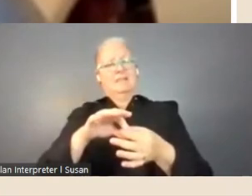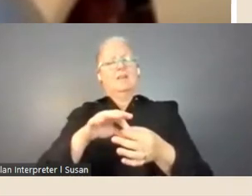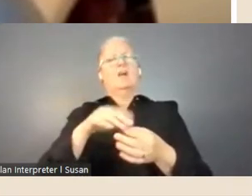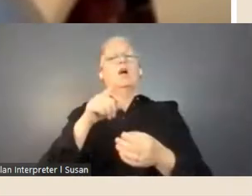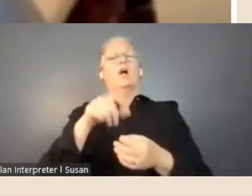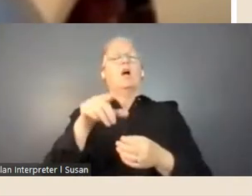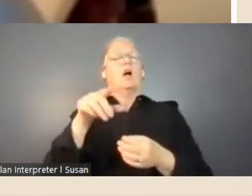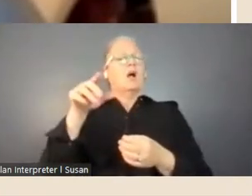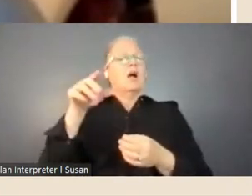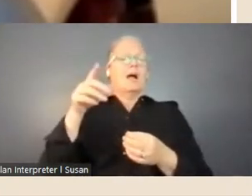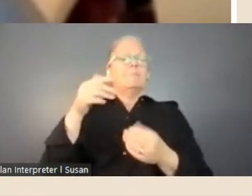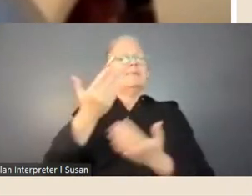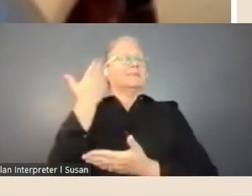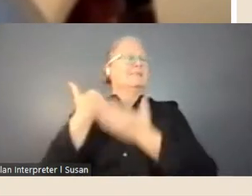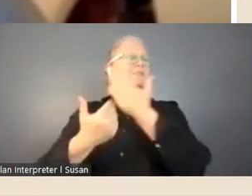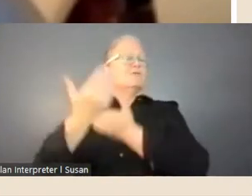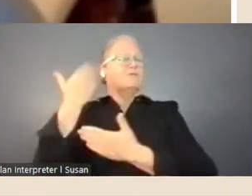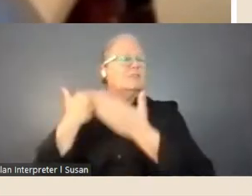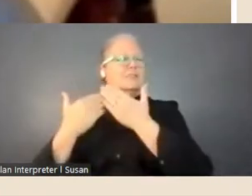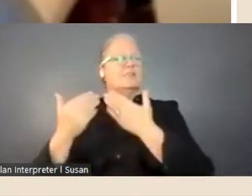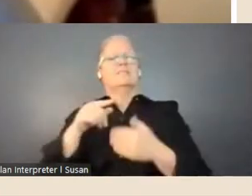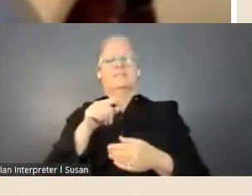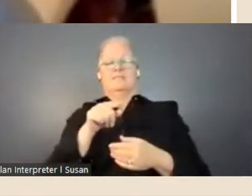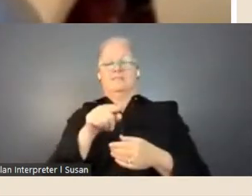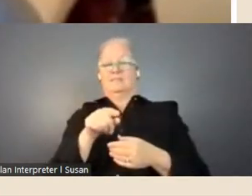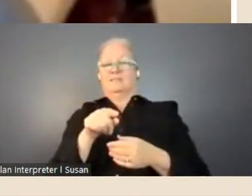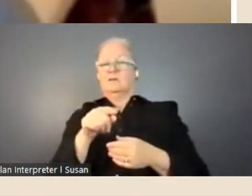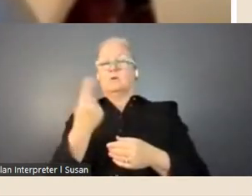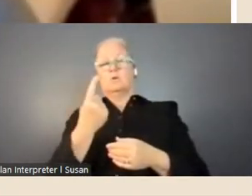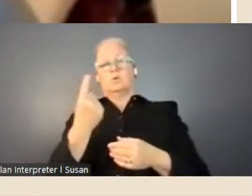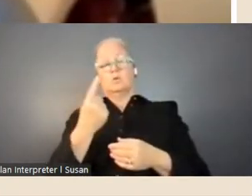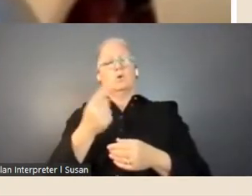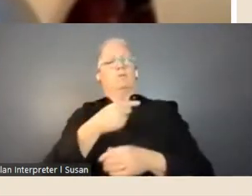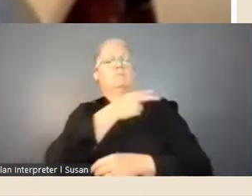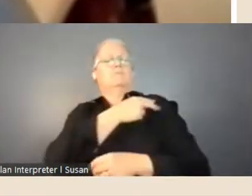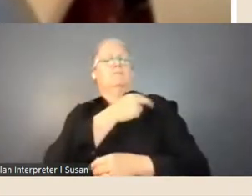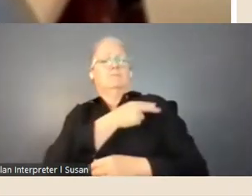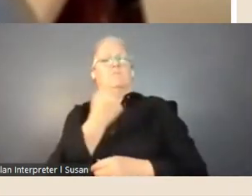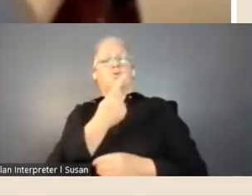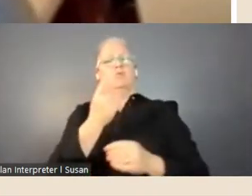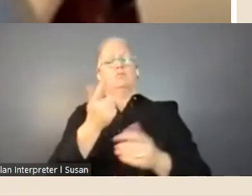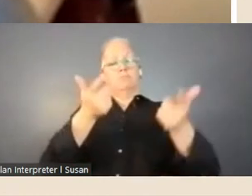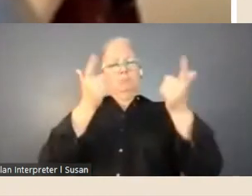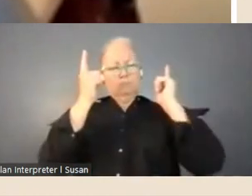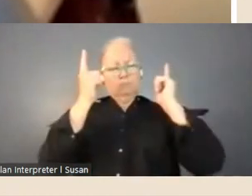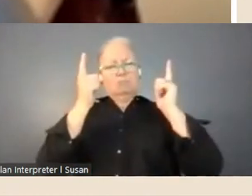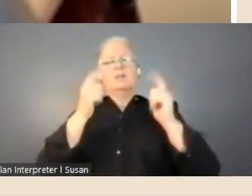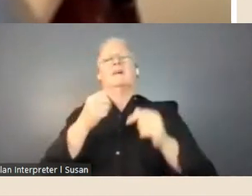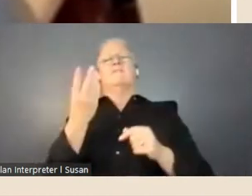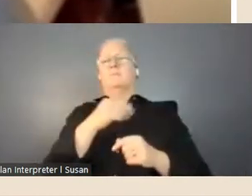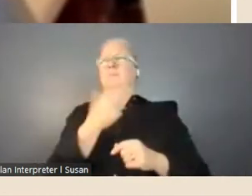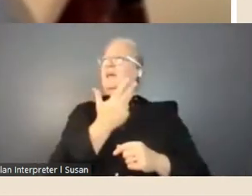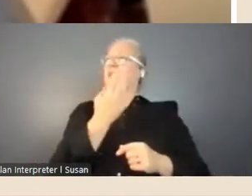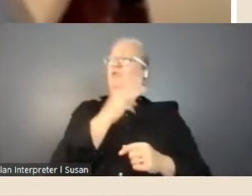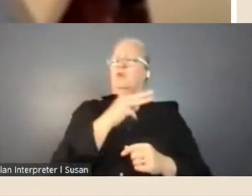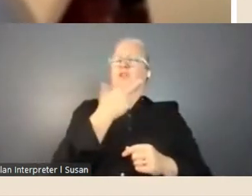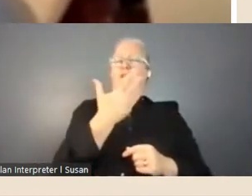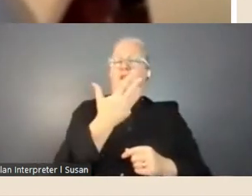La Trobe's administration as Superintendent and Lieutenant Governor, between 1839 and 1854.